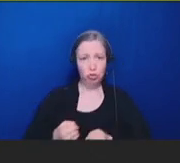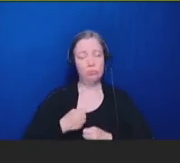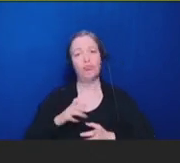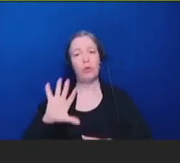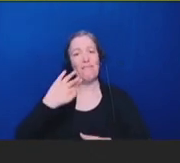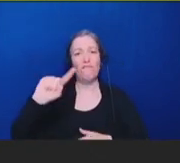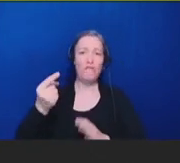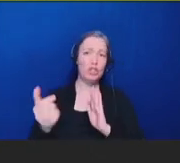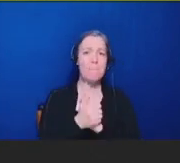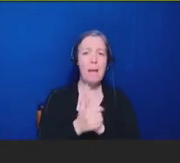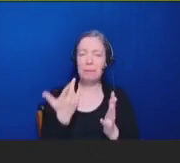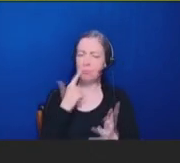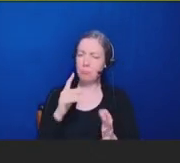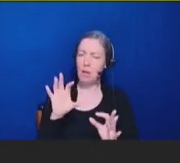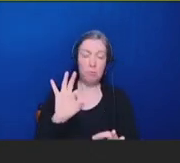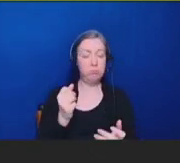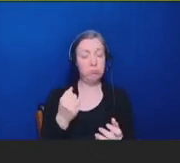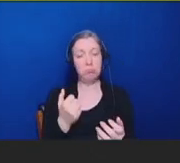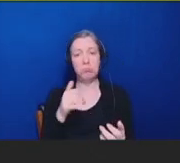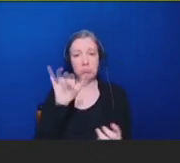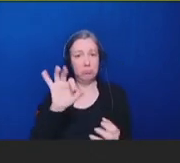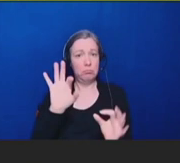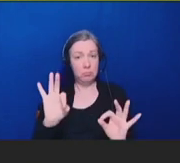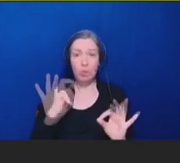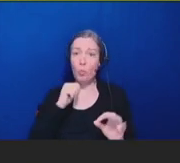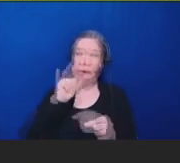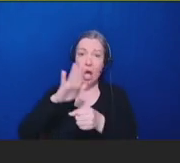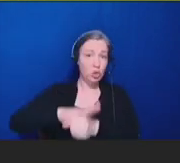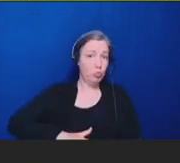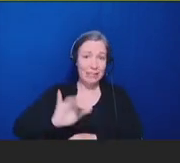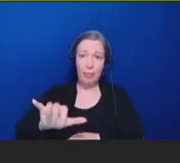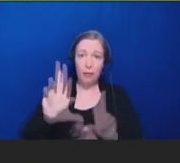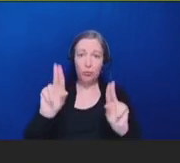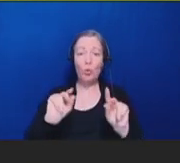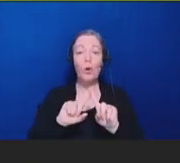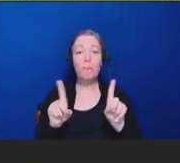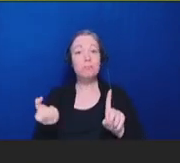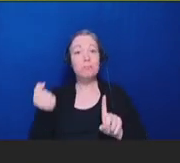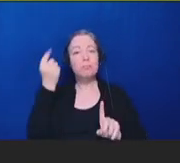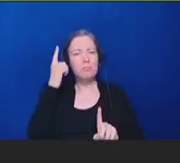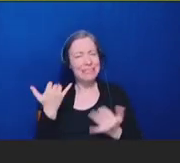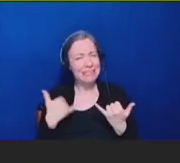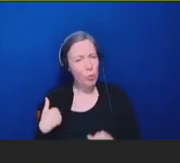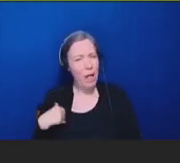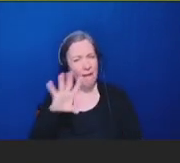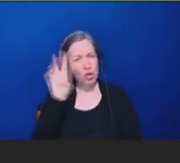is, however, the looming question of the responsibility of institutions, for example, when a faculty